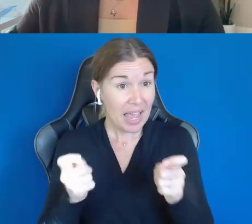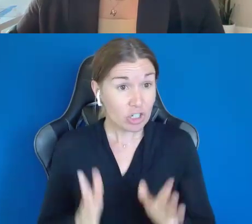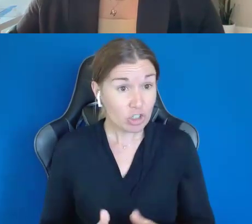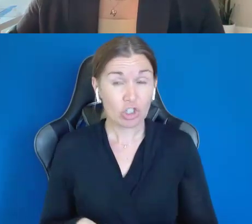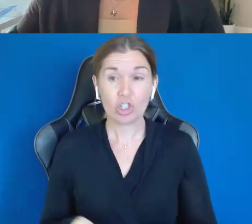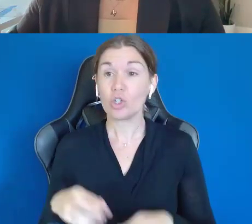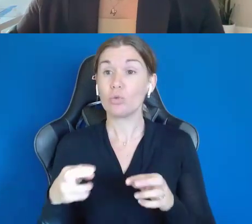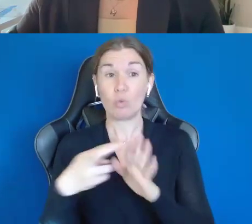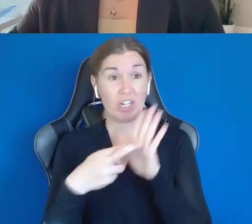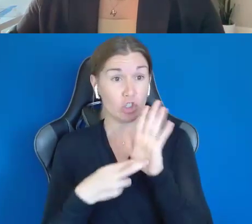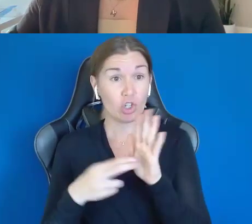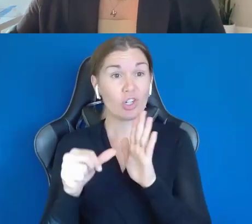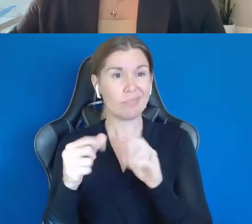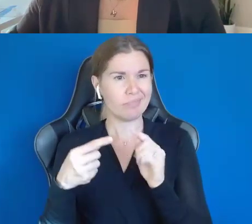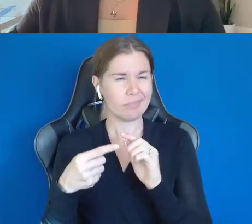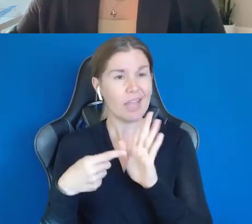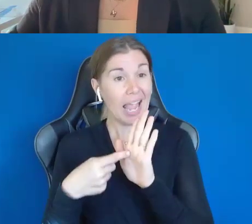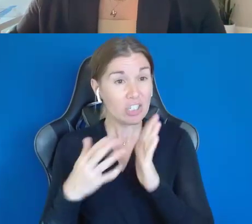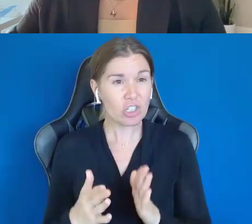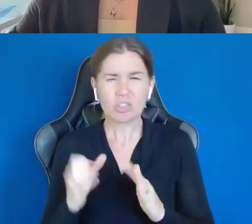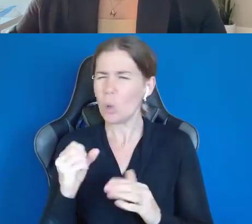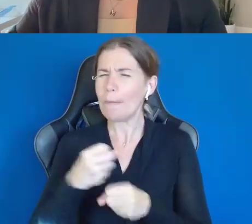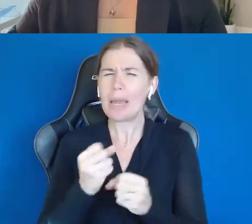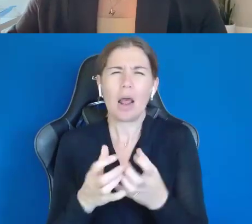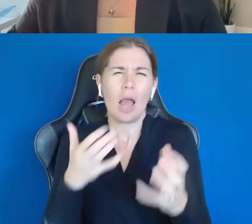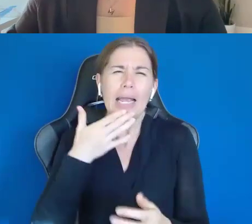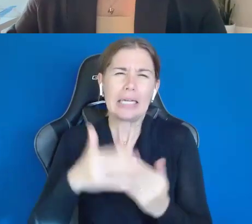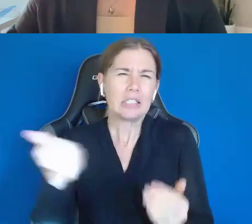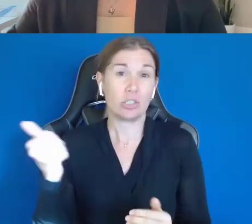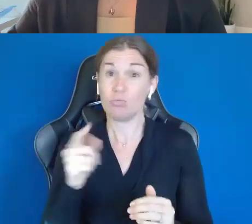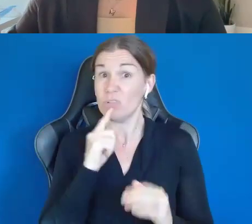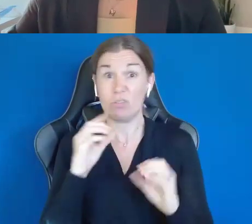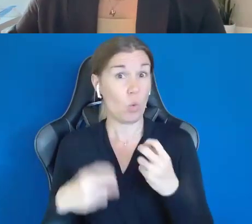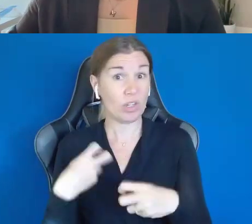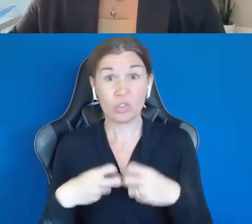So, it made it so much easier, you know. There were no issues, no problems.